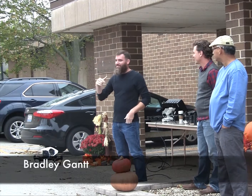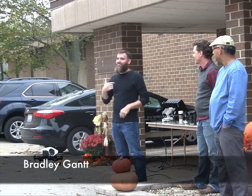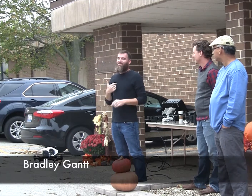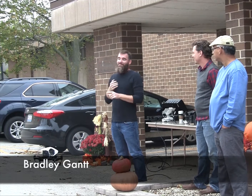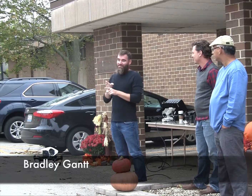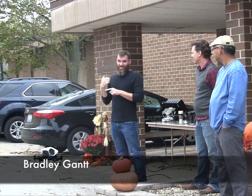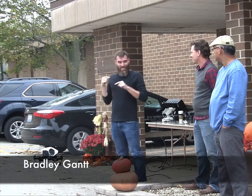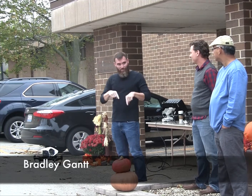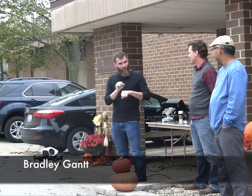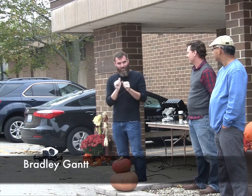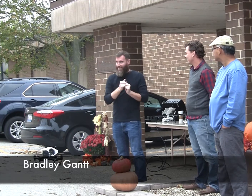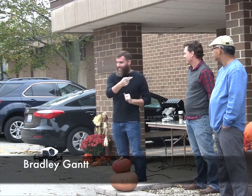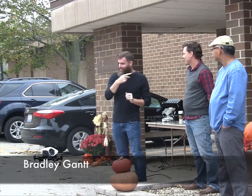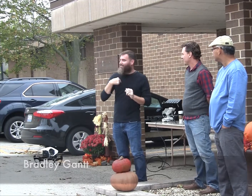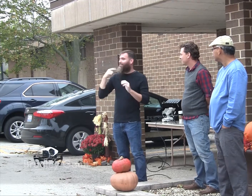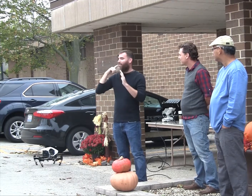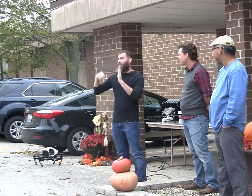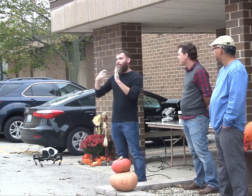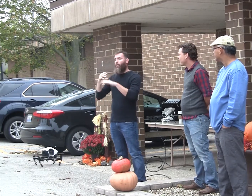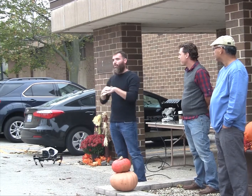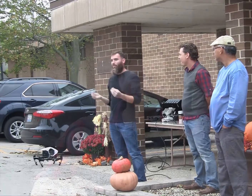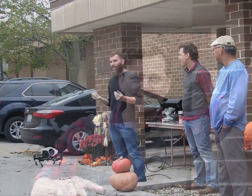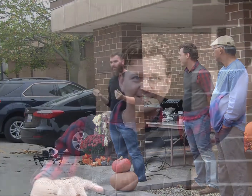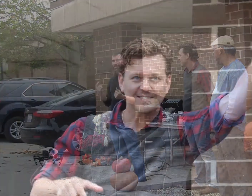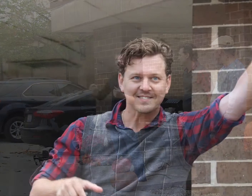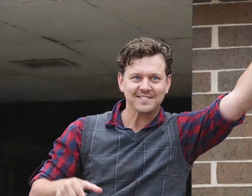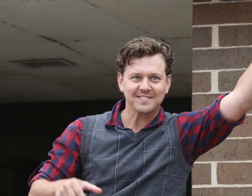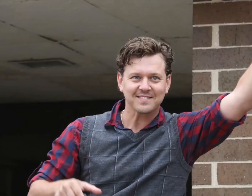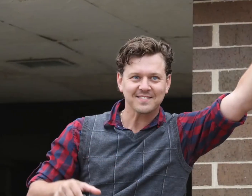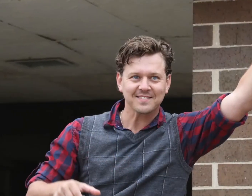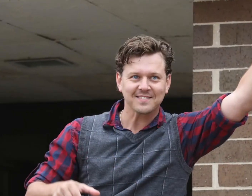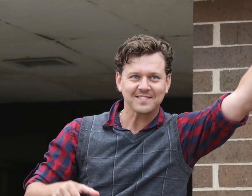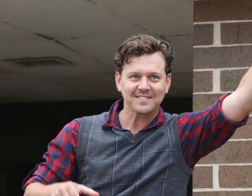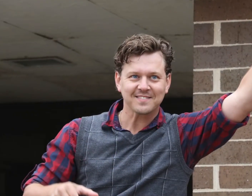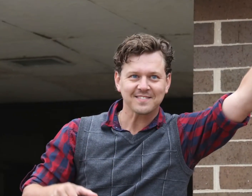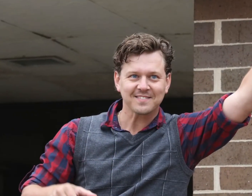Hey there! I am Bradley. I am excited to be here with them working on video production of your campus.